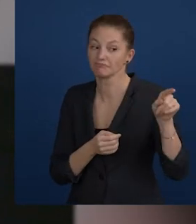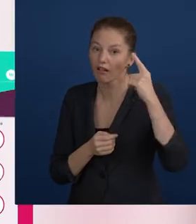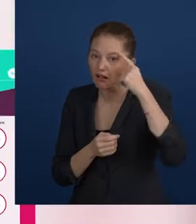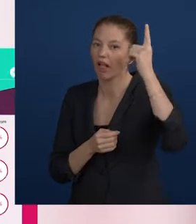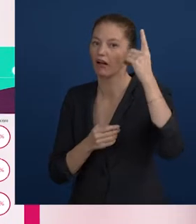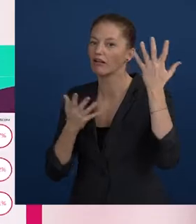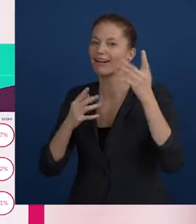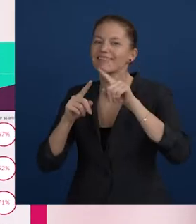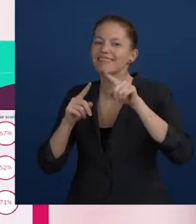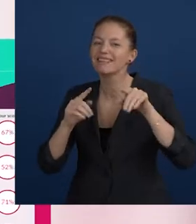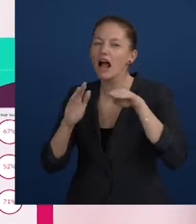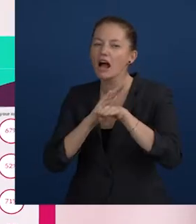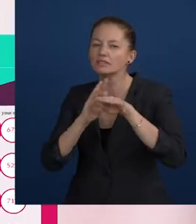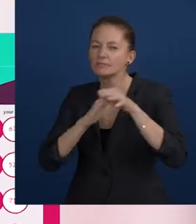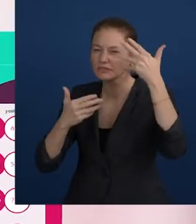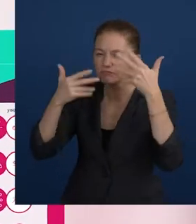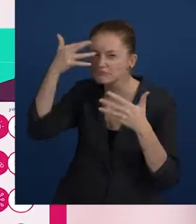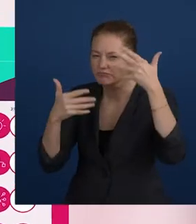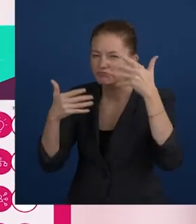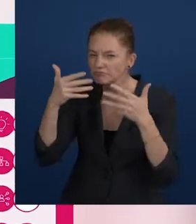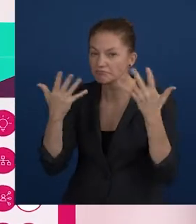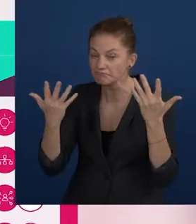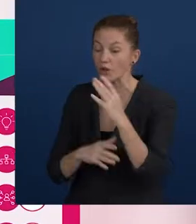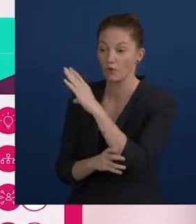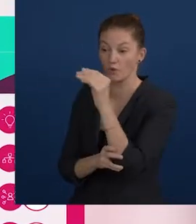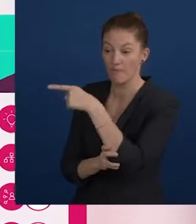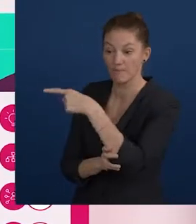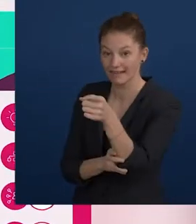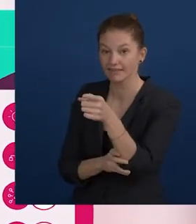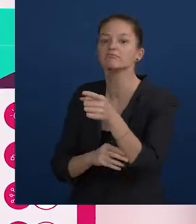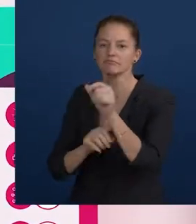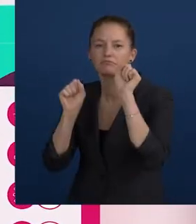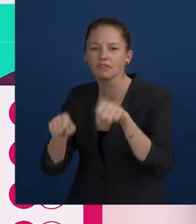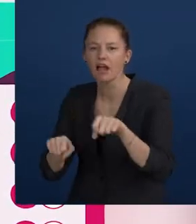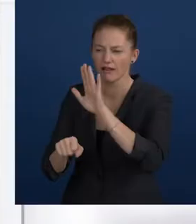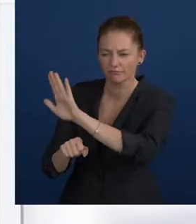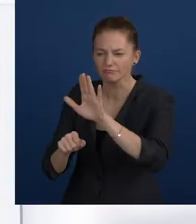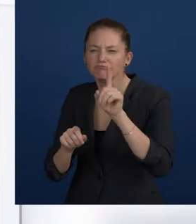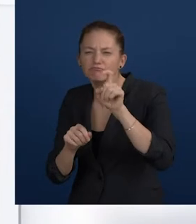created the Digital Accessibility Maturity Scorecard as a tool for companies to assess